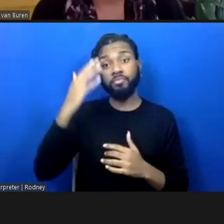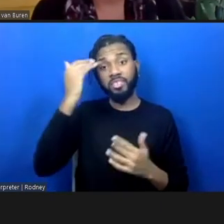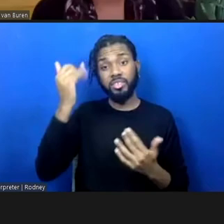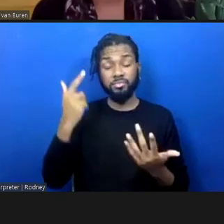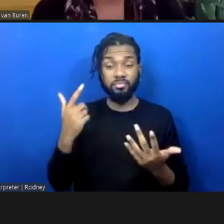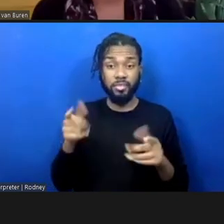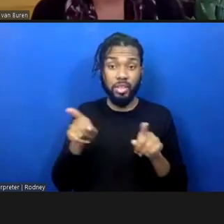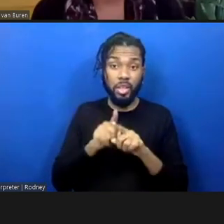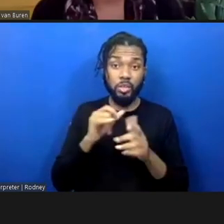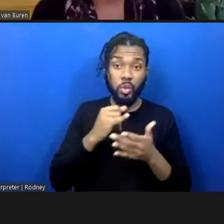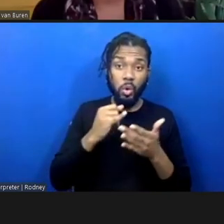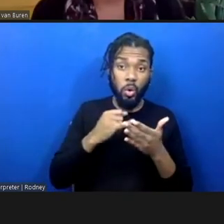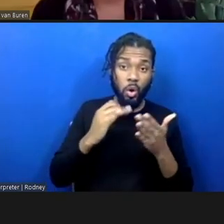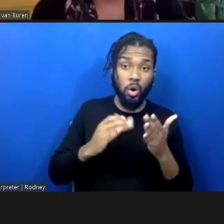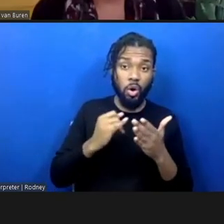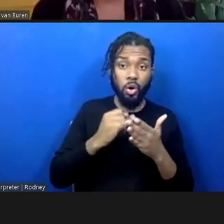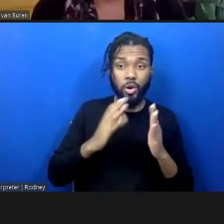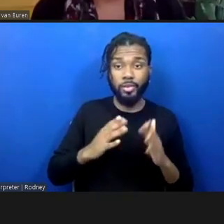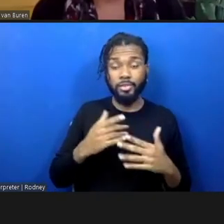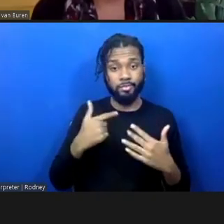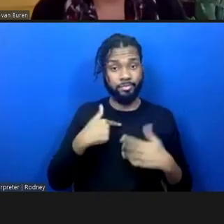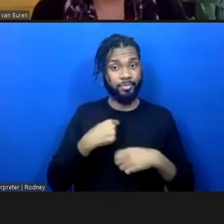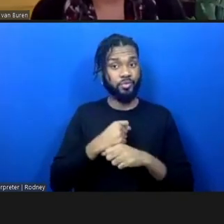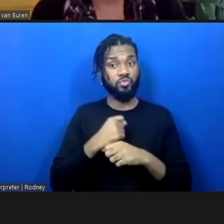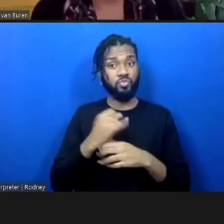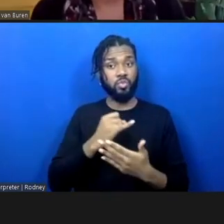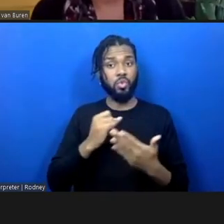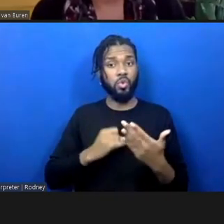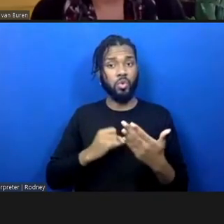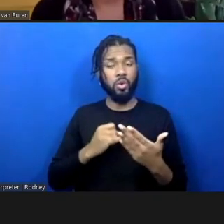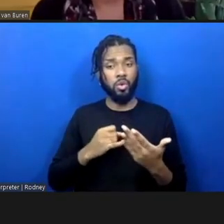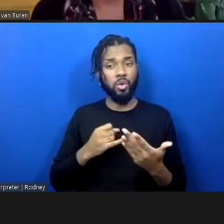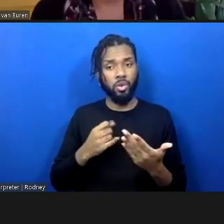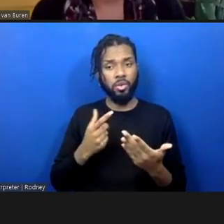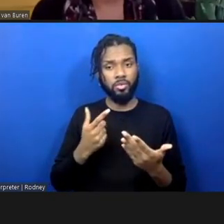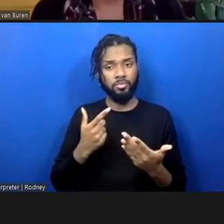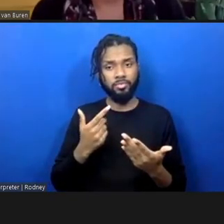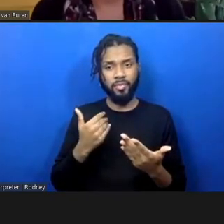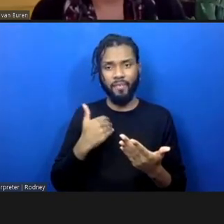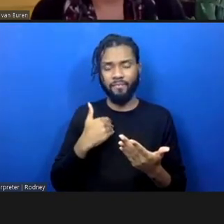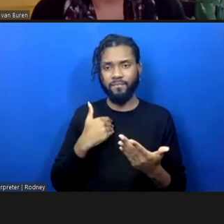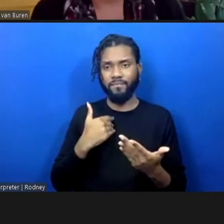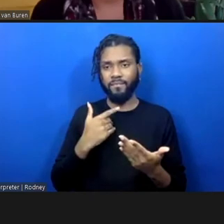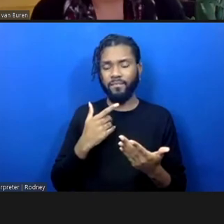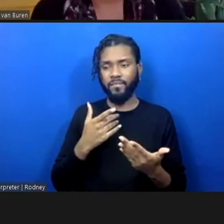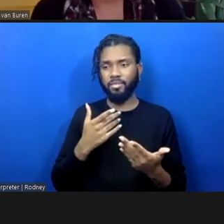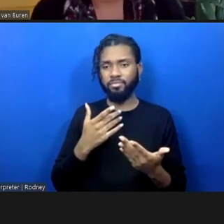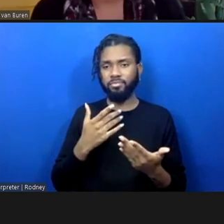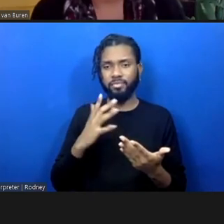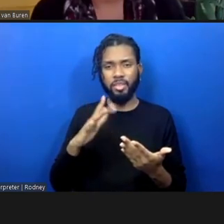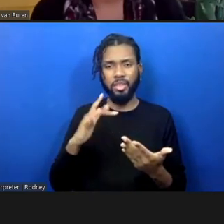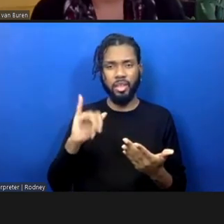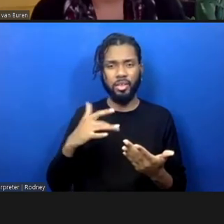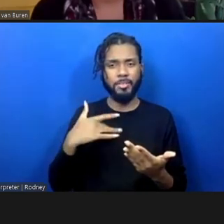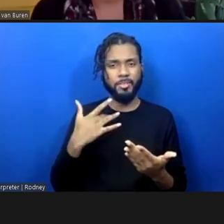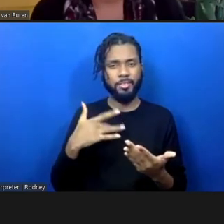creating artwork, there is this sense of questioning of its value, right?